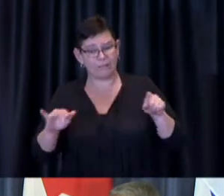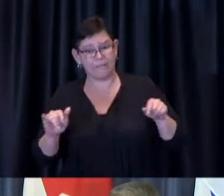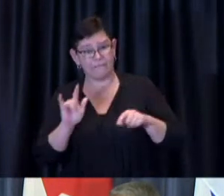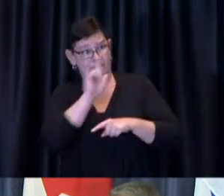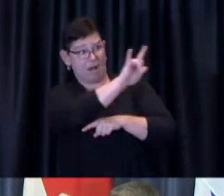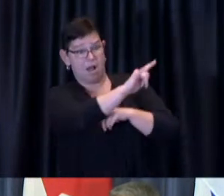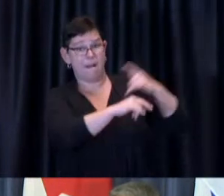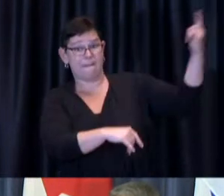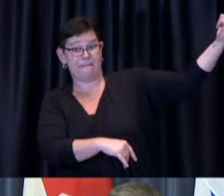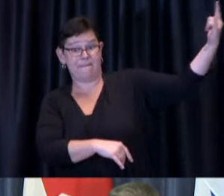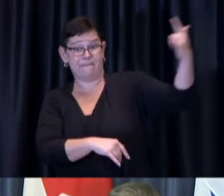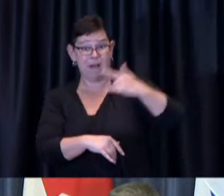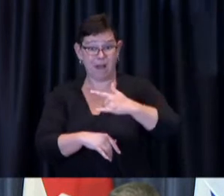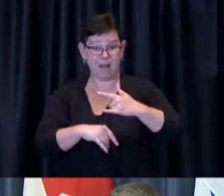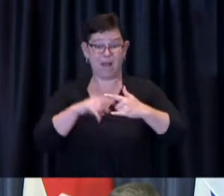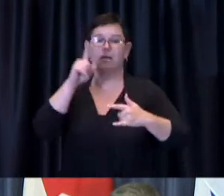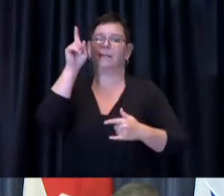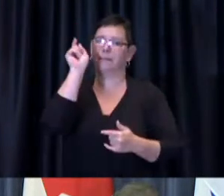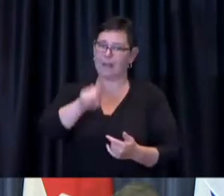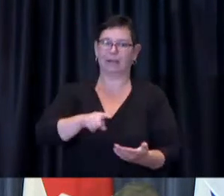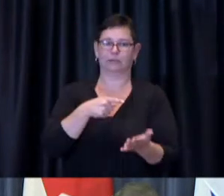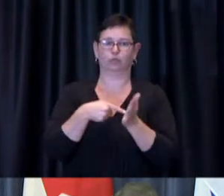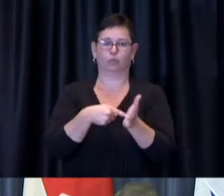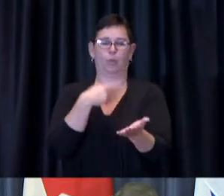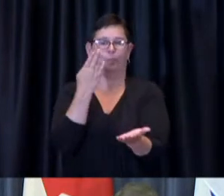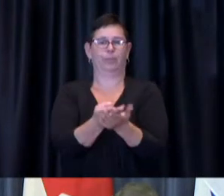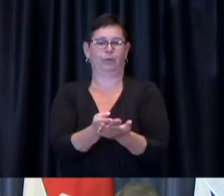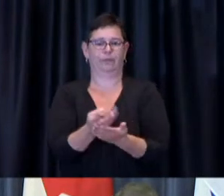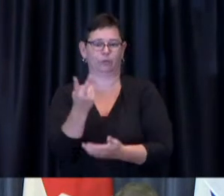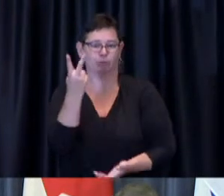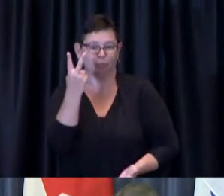that the documentation from the Ontario Government is easily available to people